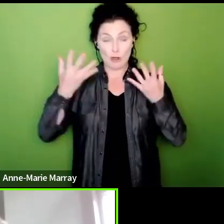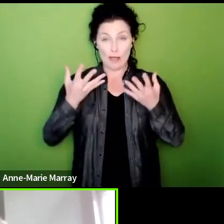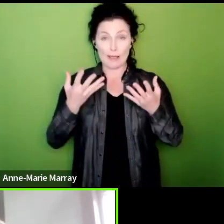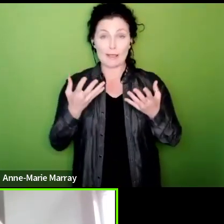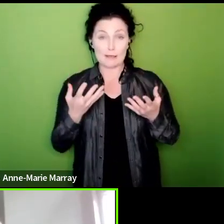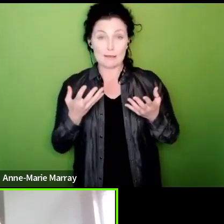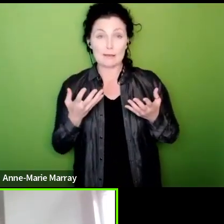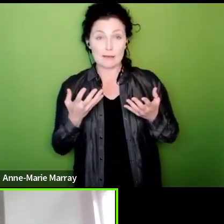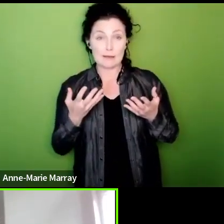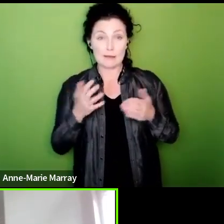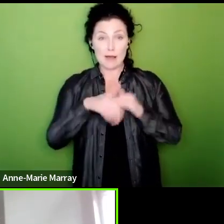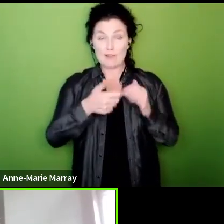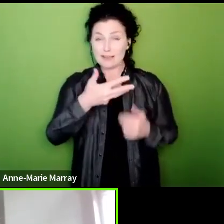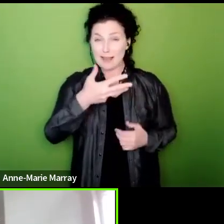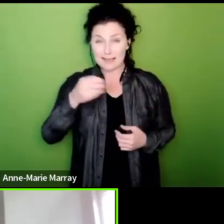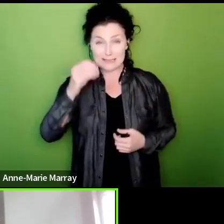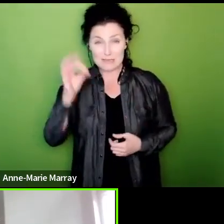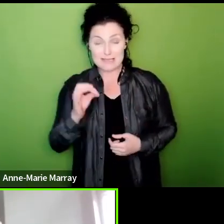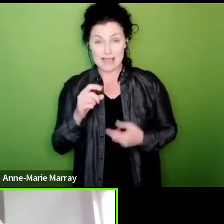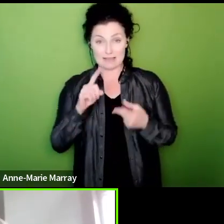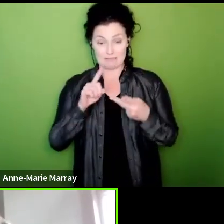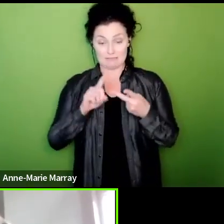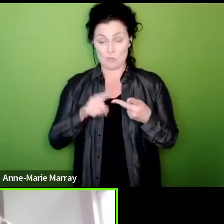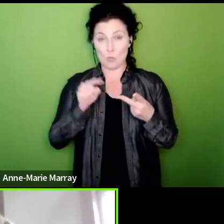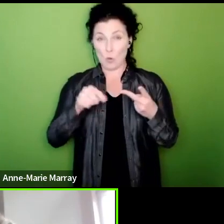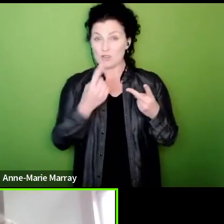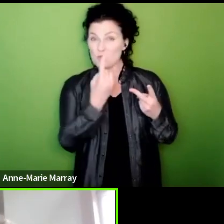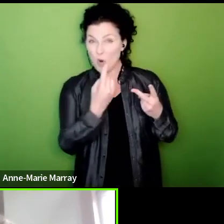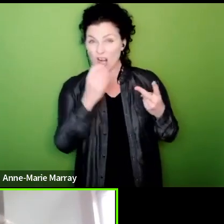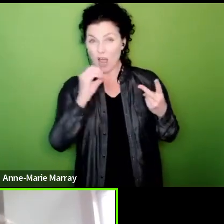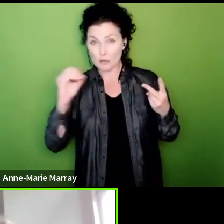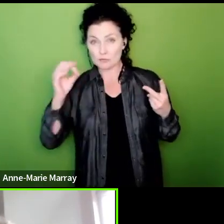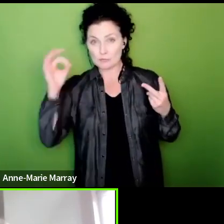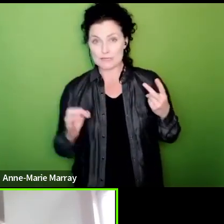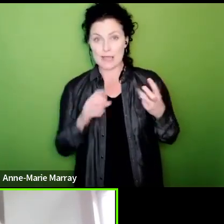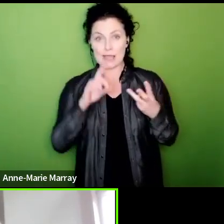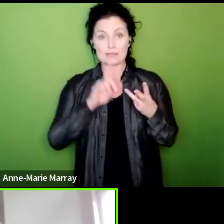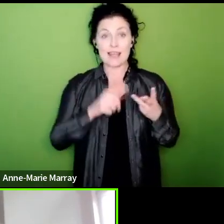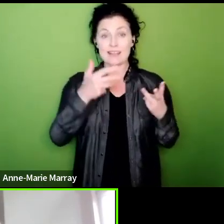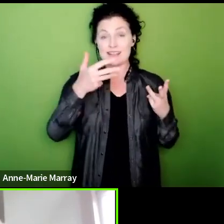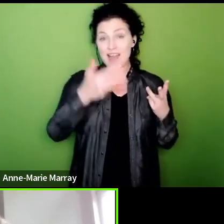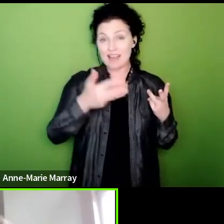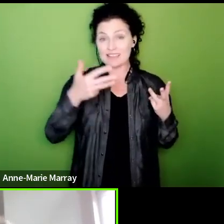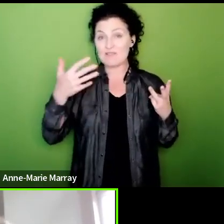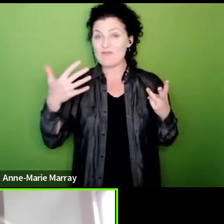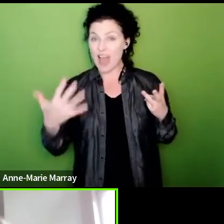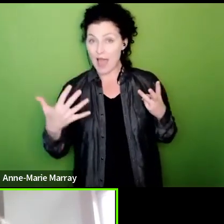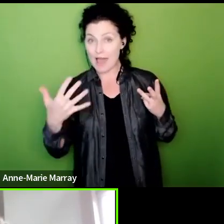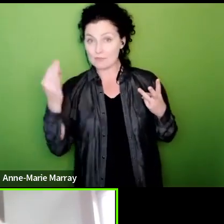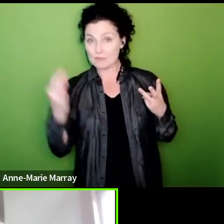percent I think one employer and over 95 percent in a number of others all of that I think is